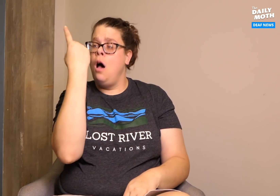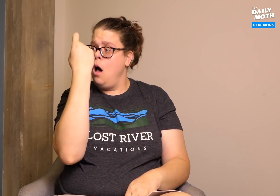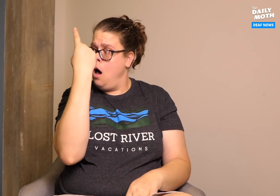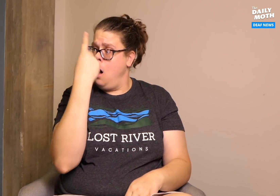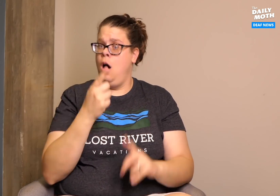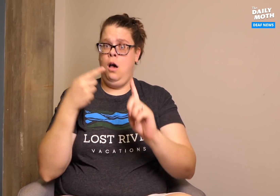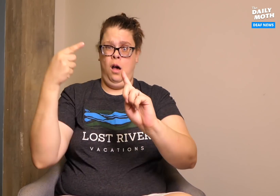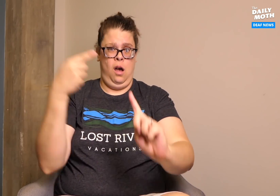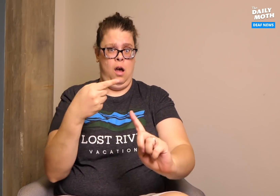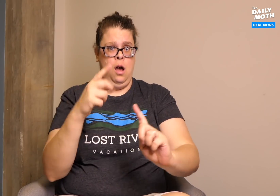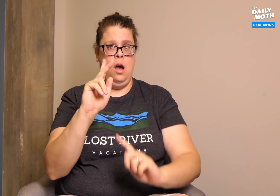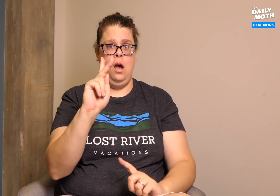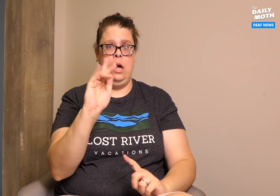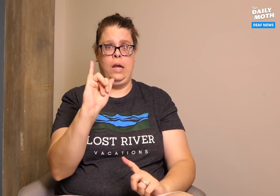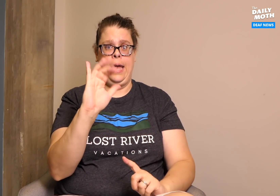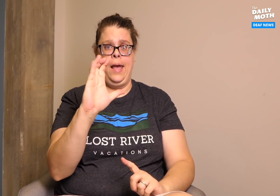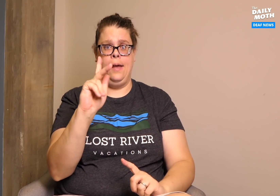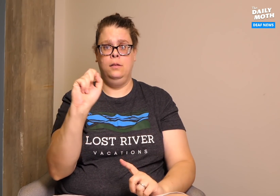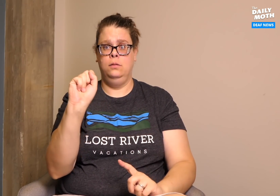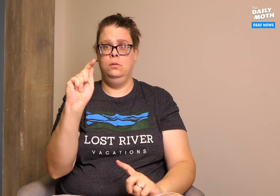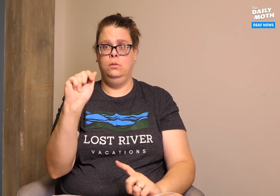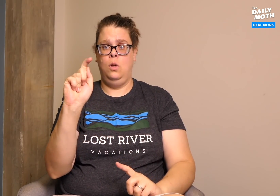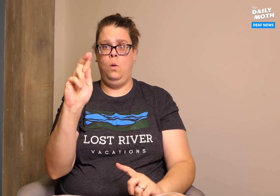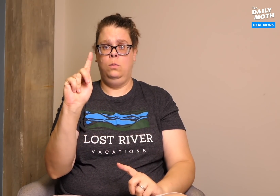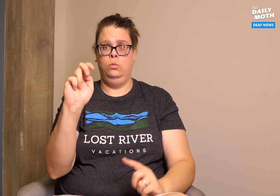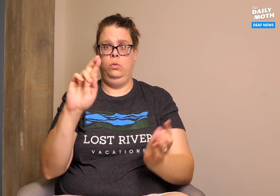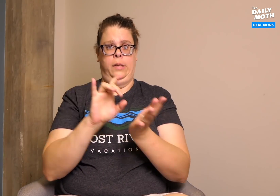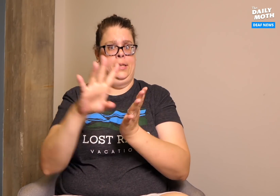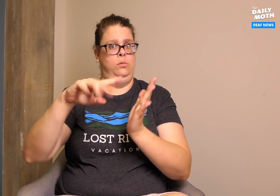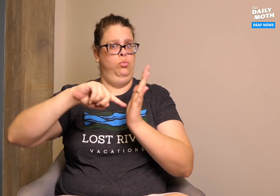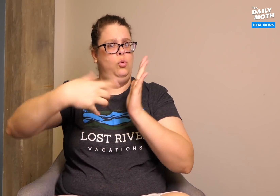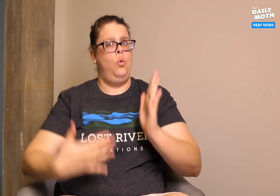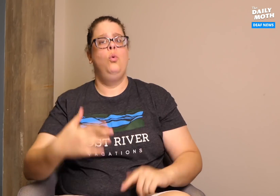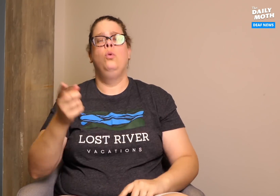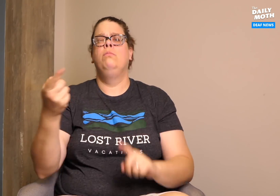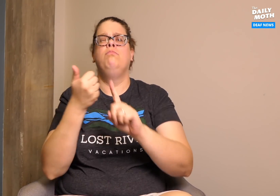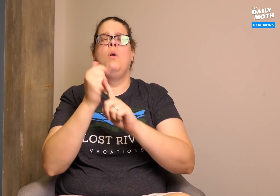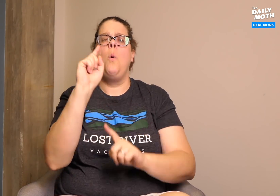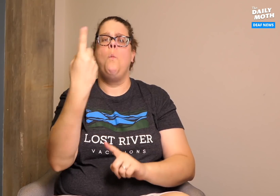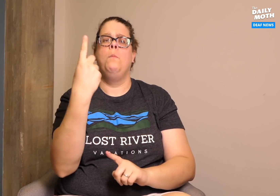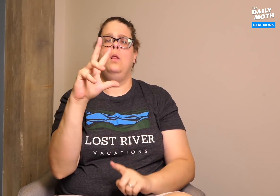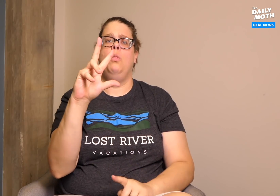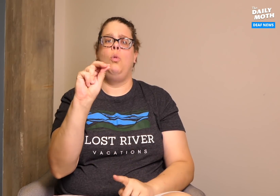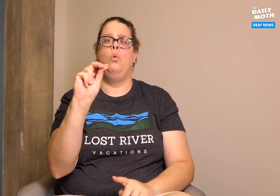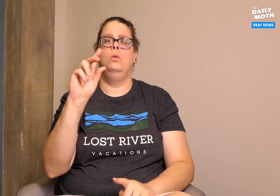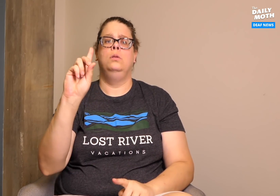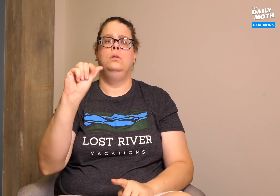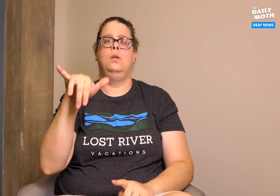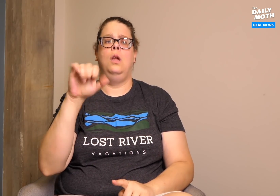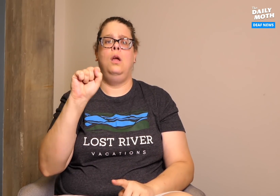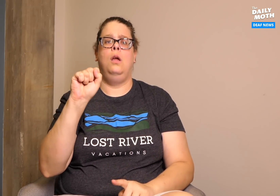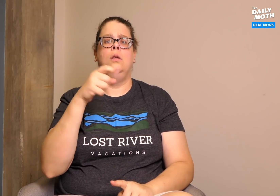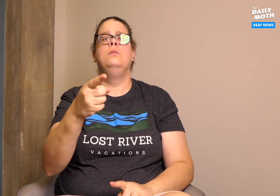Also, the Kickstarter is only open for 30 days